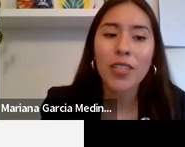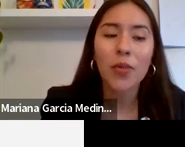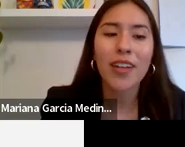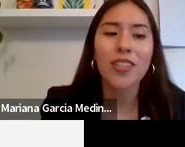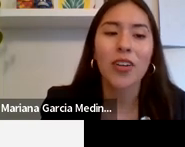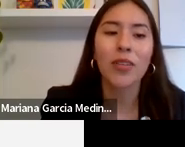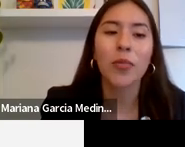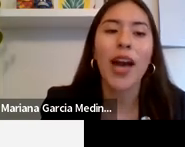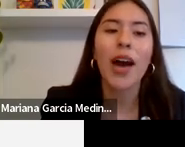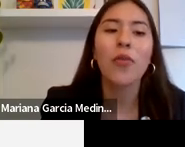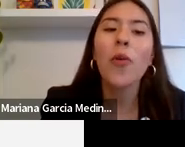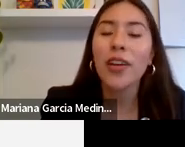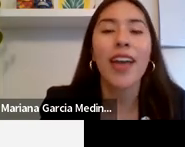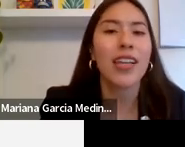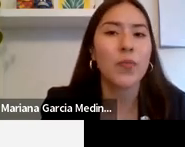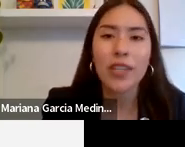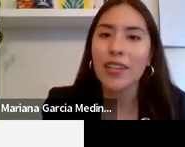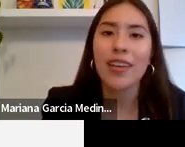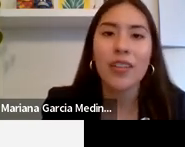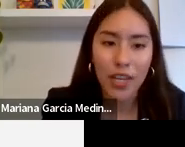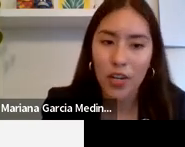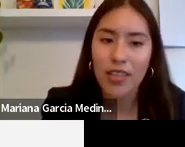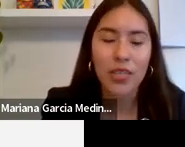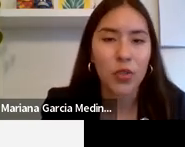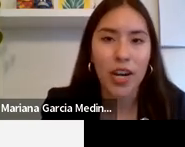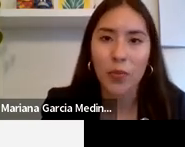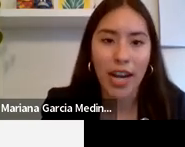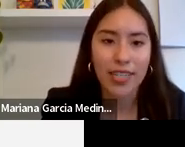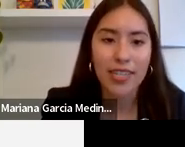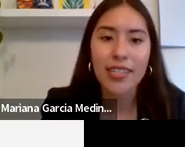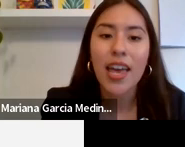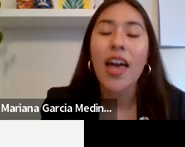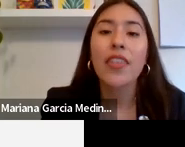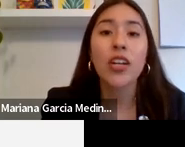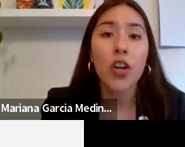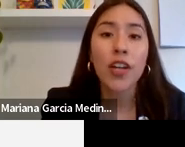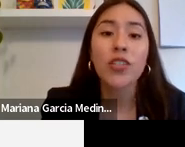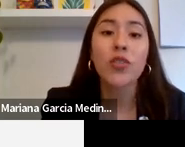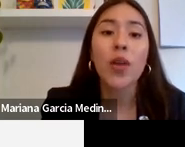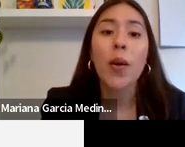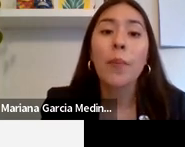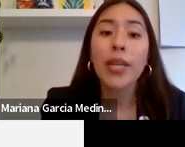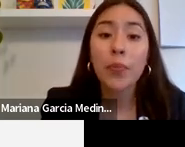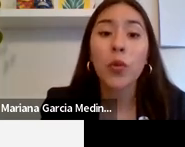The rights of women, girls, and people that can become pregnant for their bodily autonomy and abortion, and the rights of our Lgbtq community to equality. to equality.